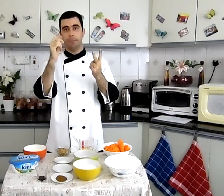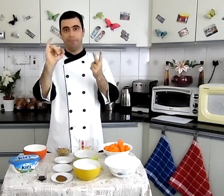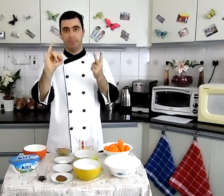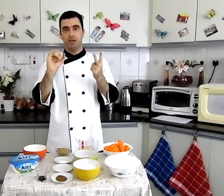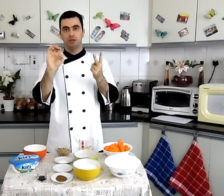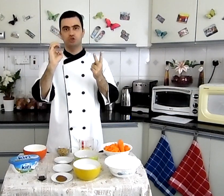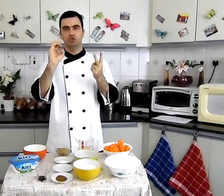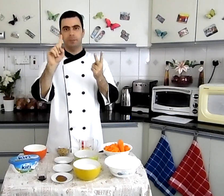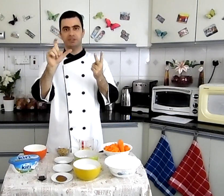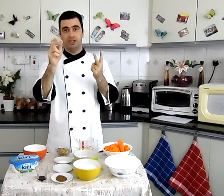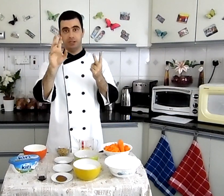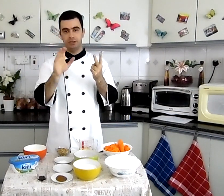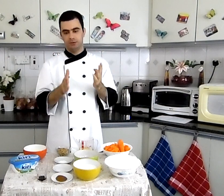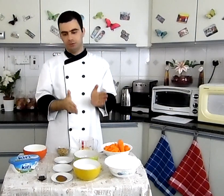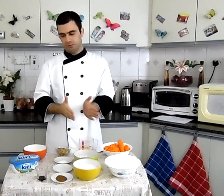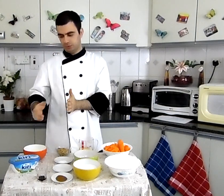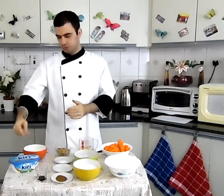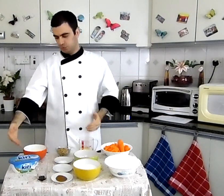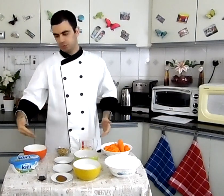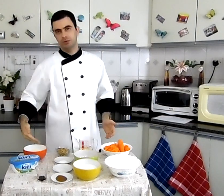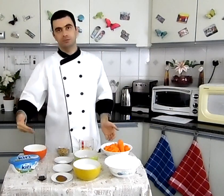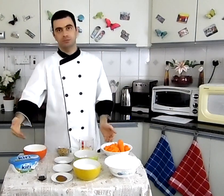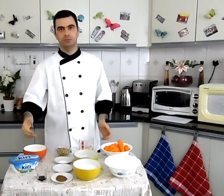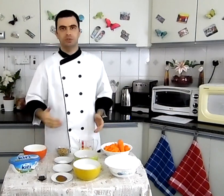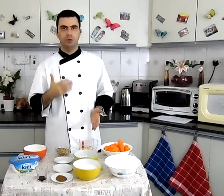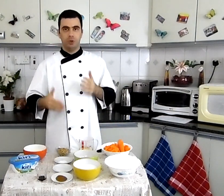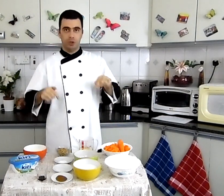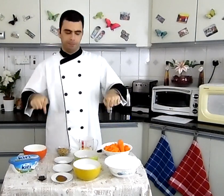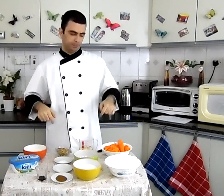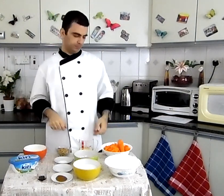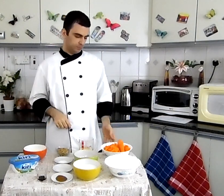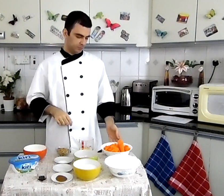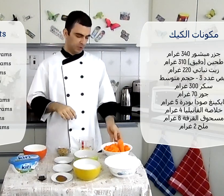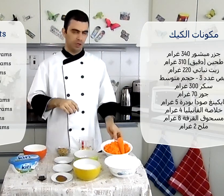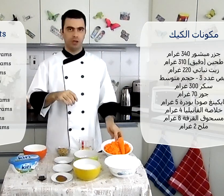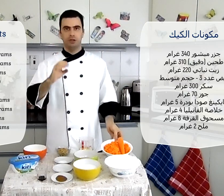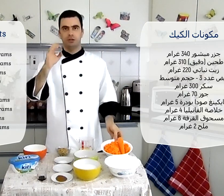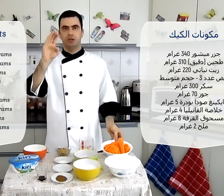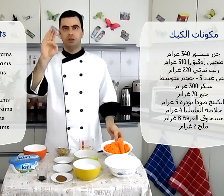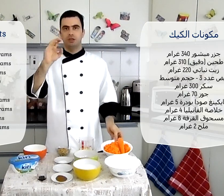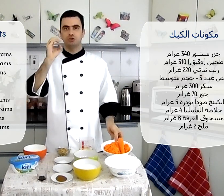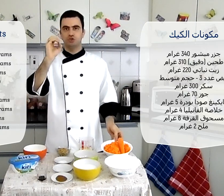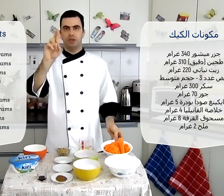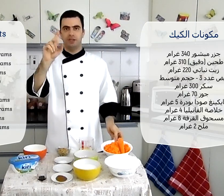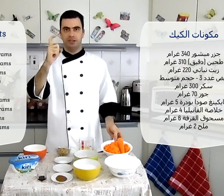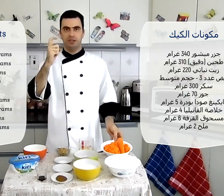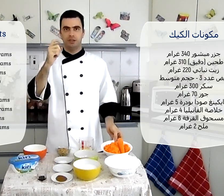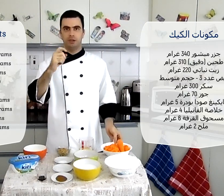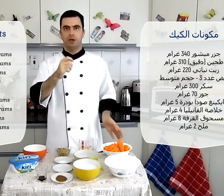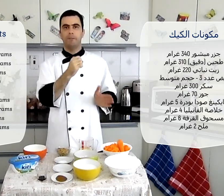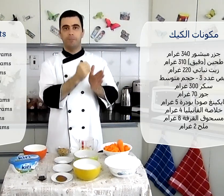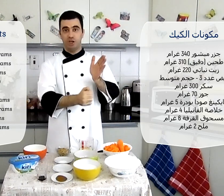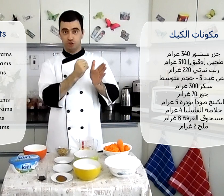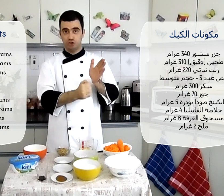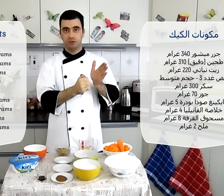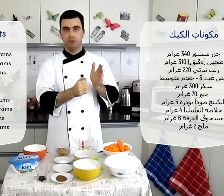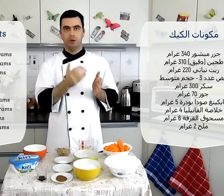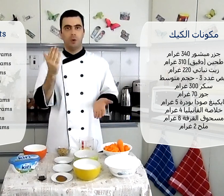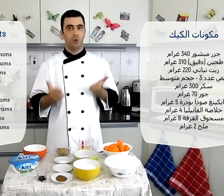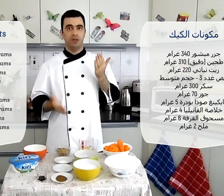Second is the Cheese Cream Ingredients ثانياً هي مكوناتكريمة الجبنة Shredded Carrots جزر مبشور